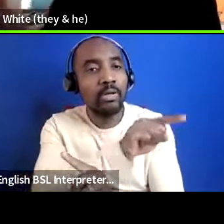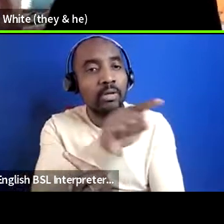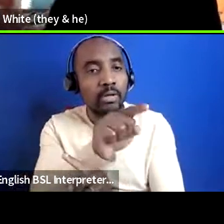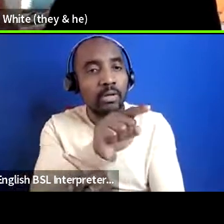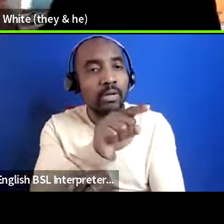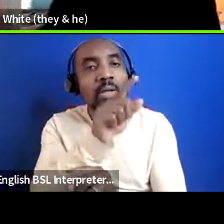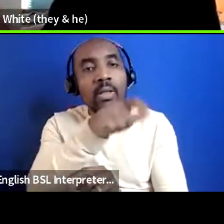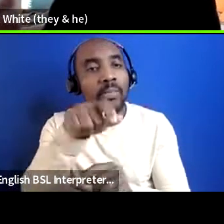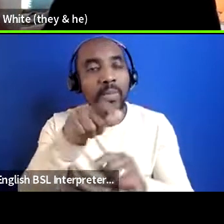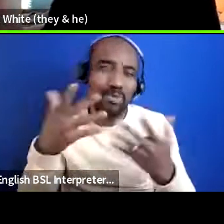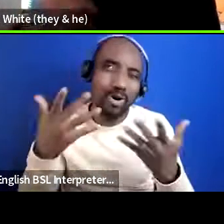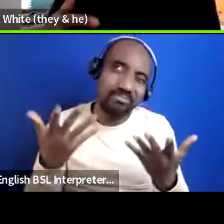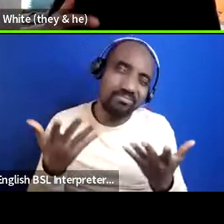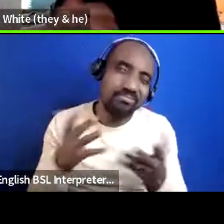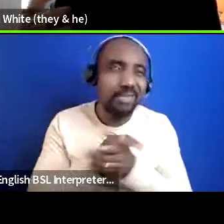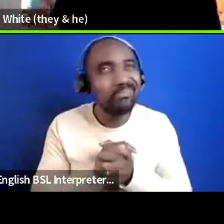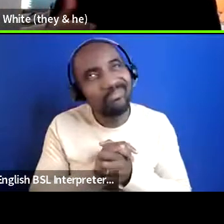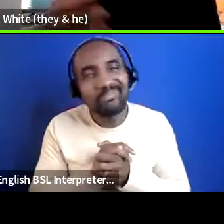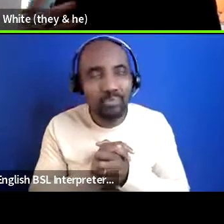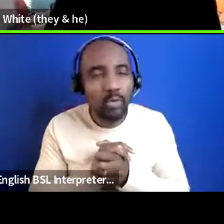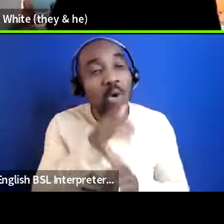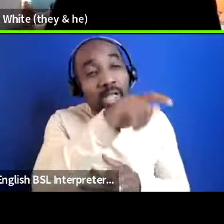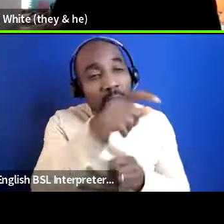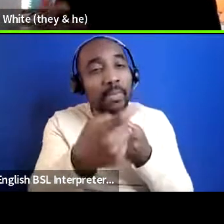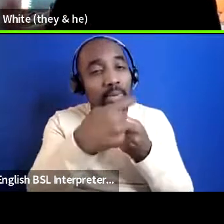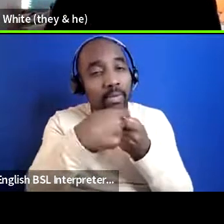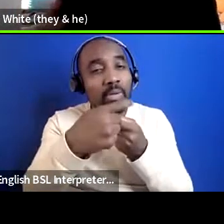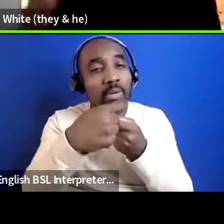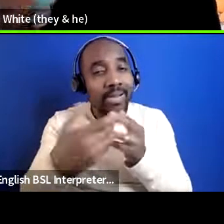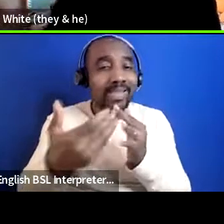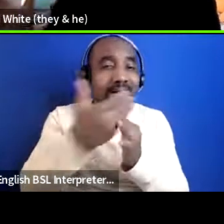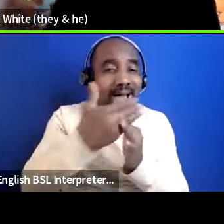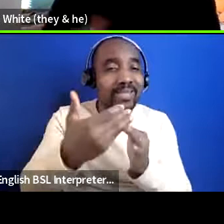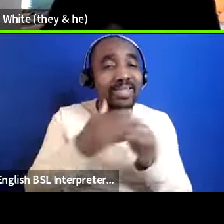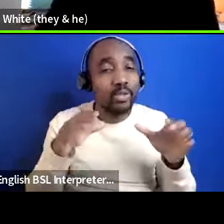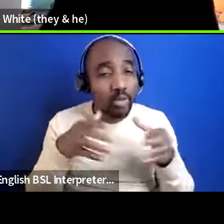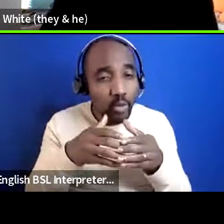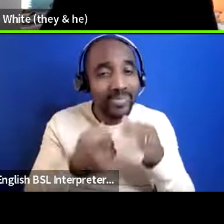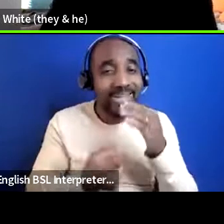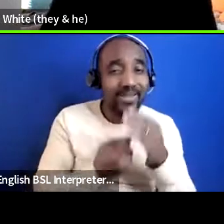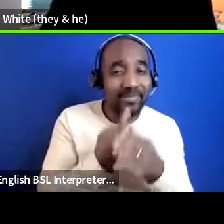that much of a difference between the people who come to groups and events and the organization but